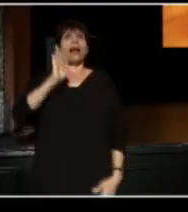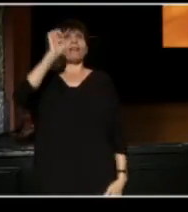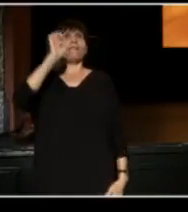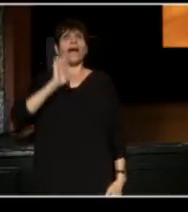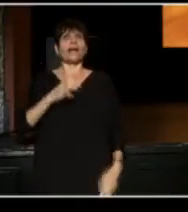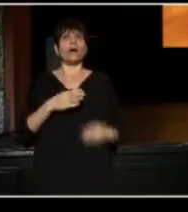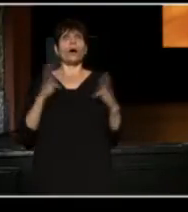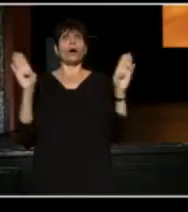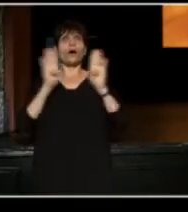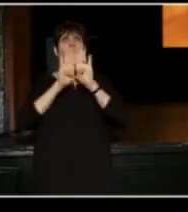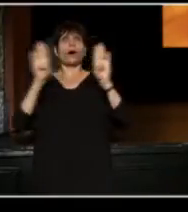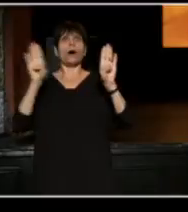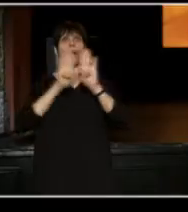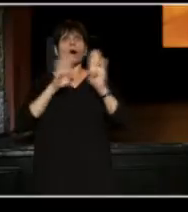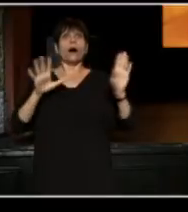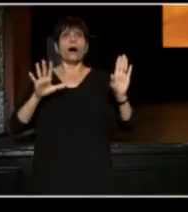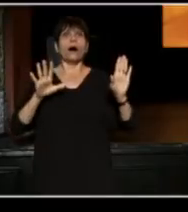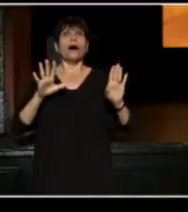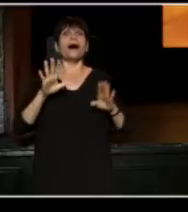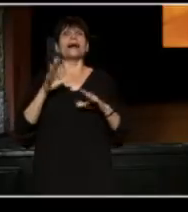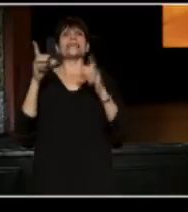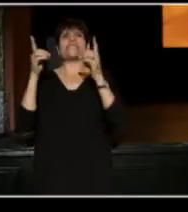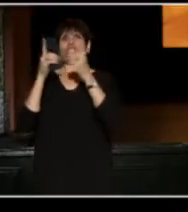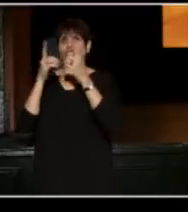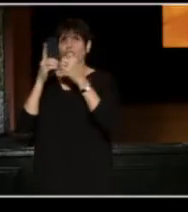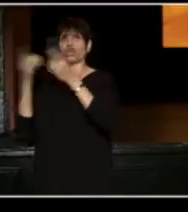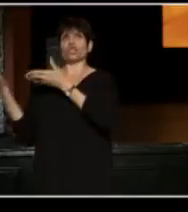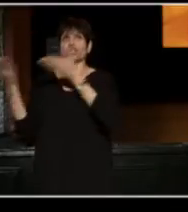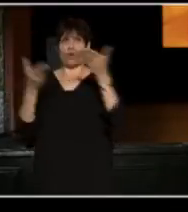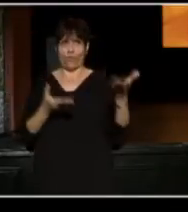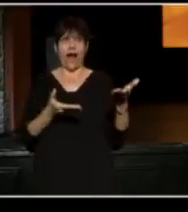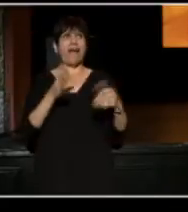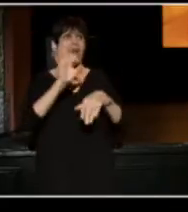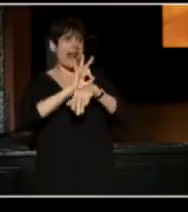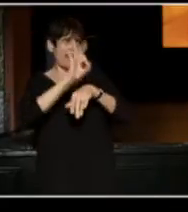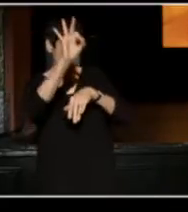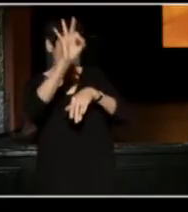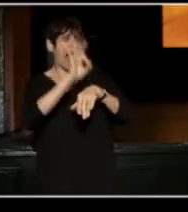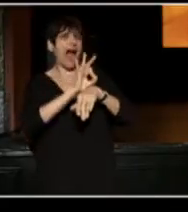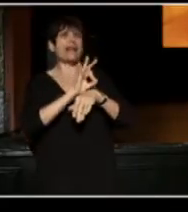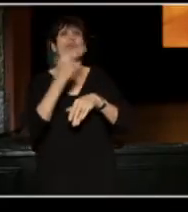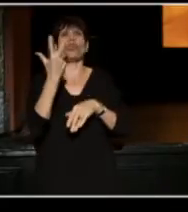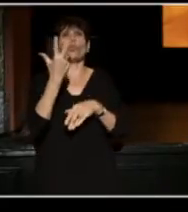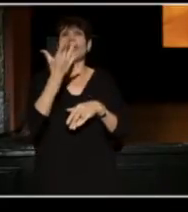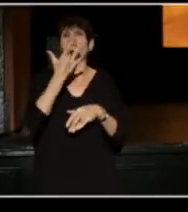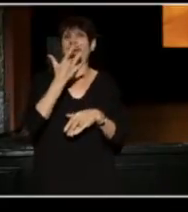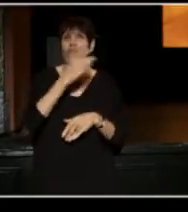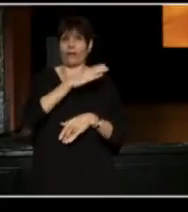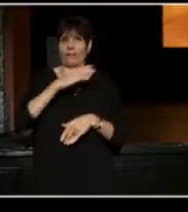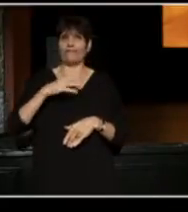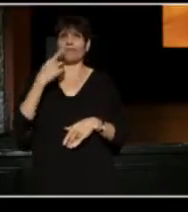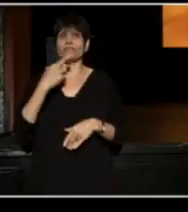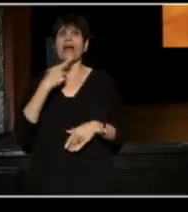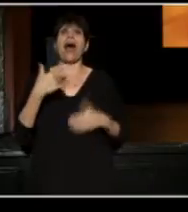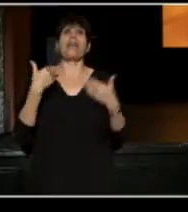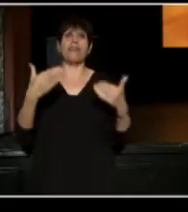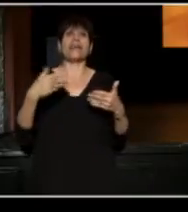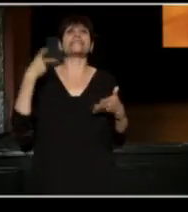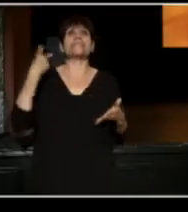And at 9 p.m. the desserts will arrive from 3 great Cleveland favorite places and then it's dancing with The Pink Elephants.